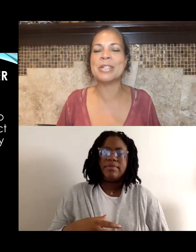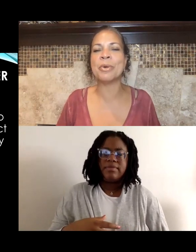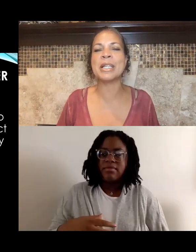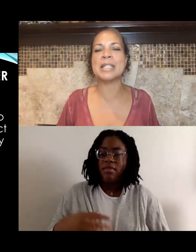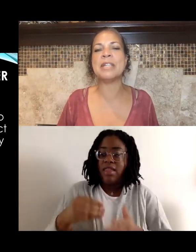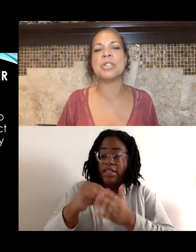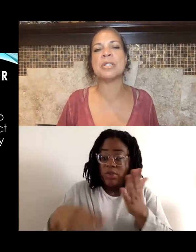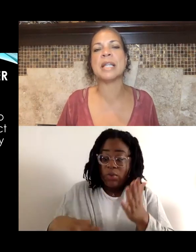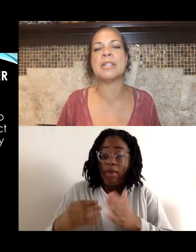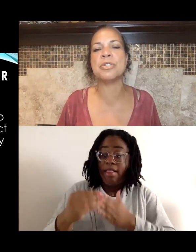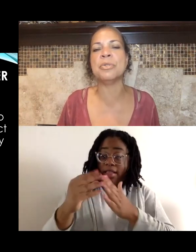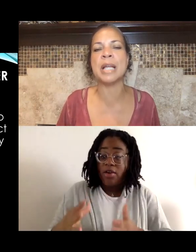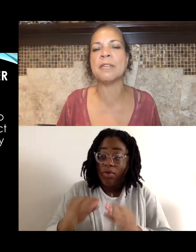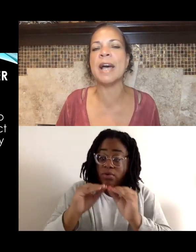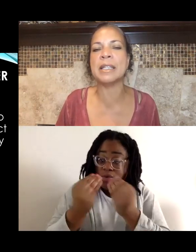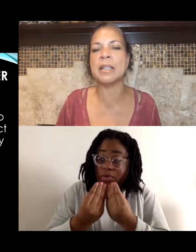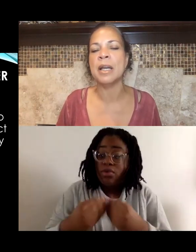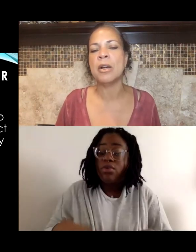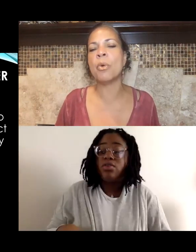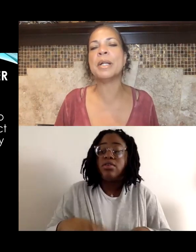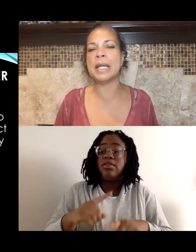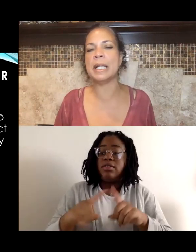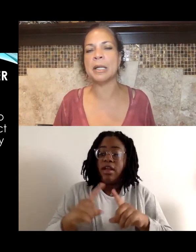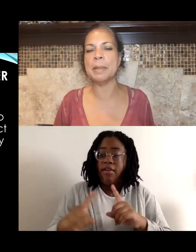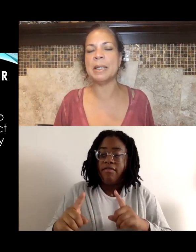in organizations like Student Nonviolent Coordinating Committee,